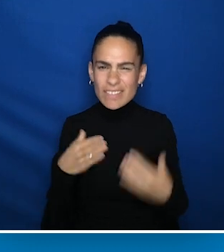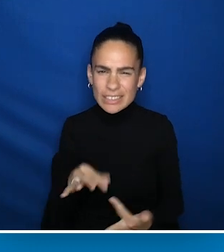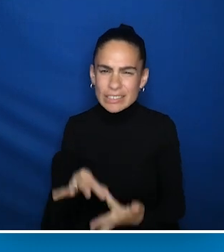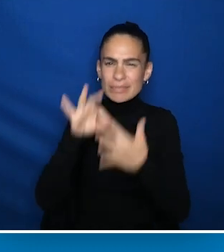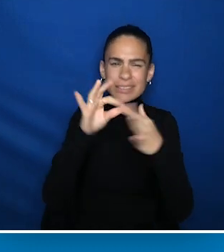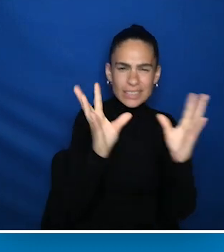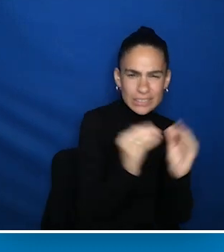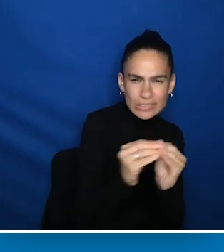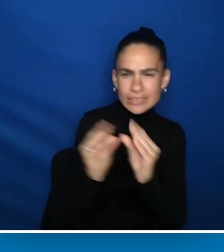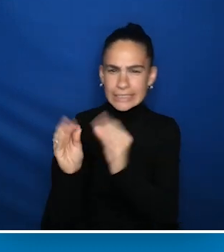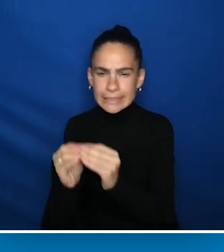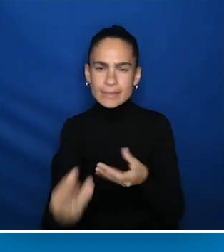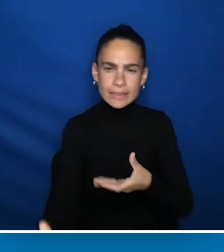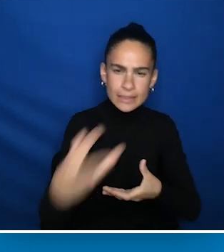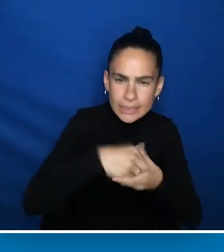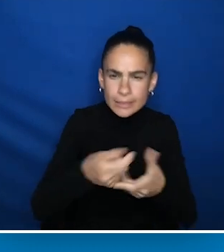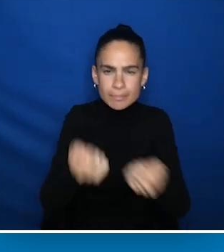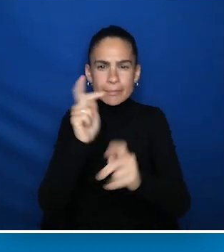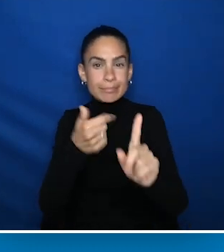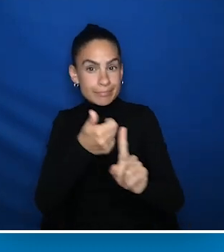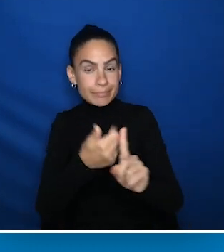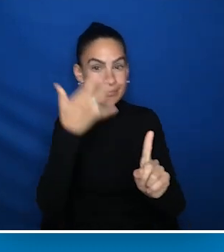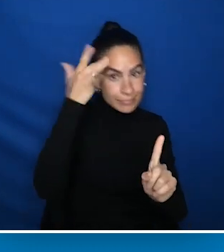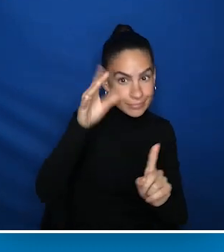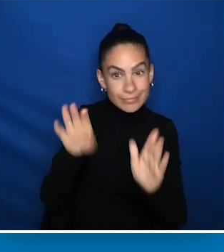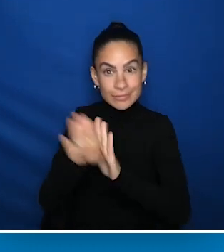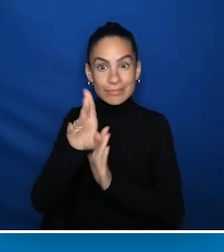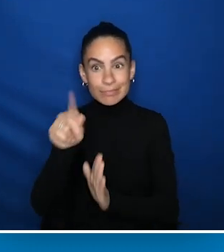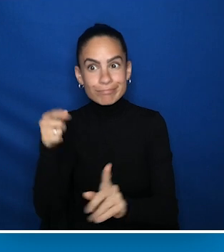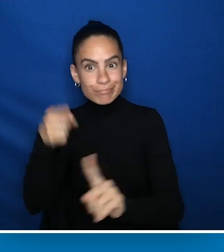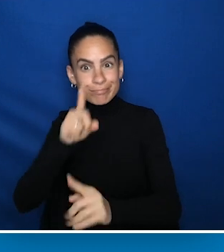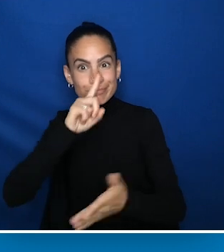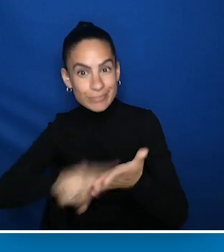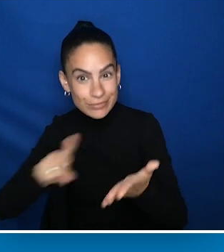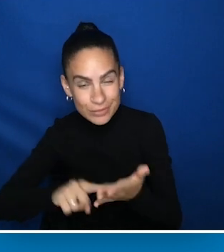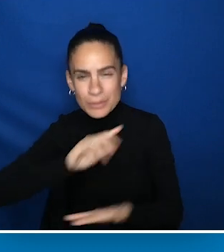and developmental disabilities in research. All of this specific funded research